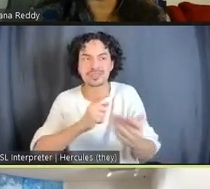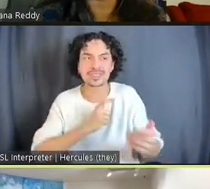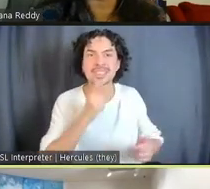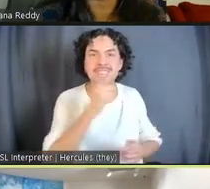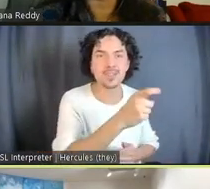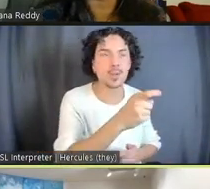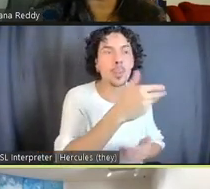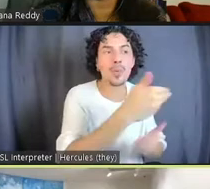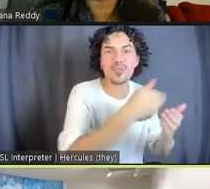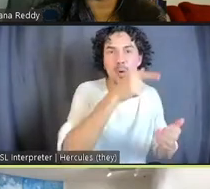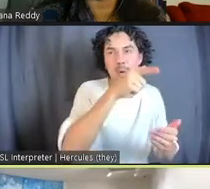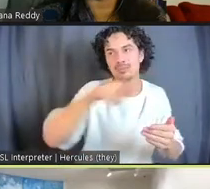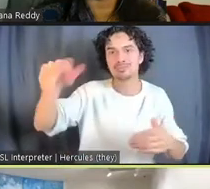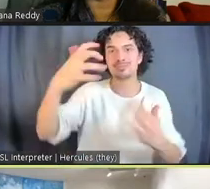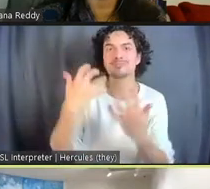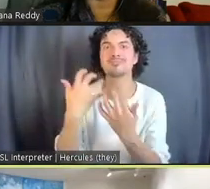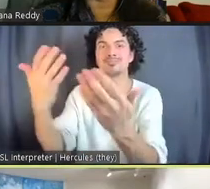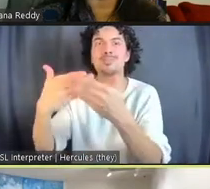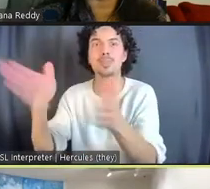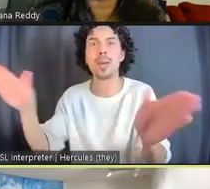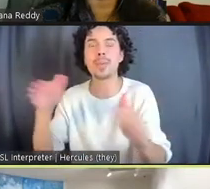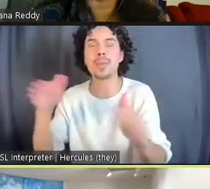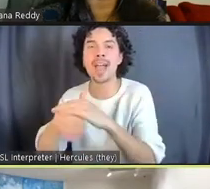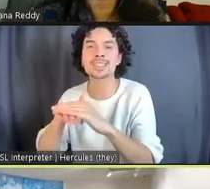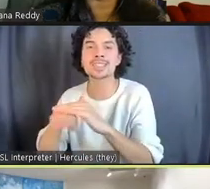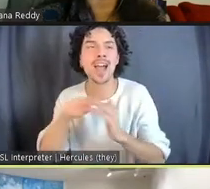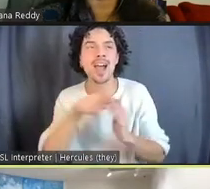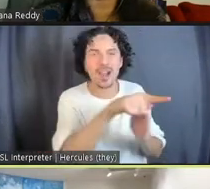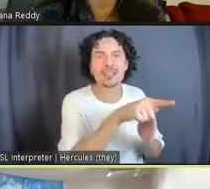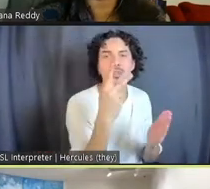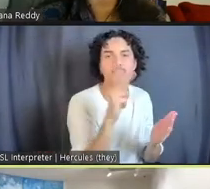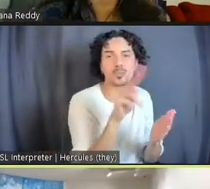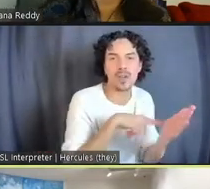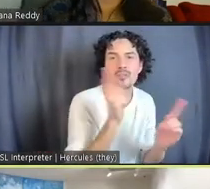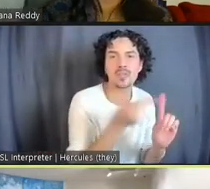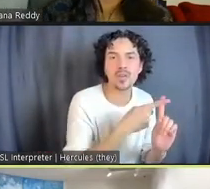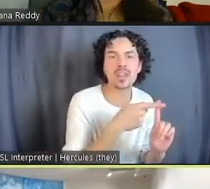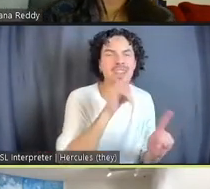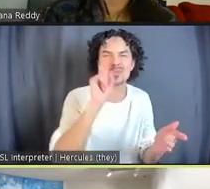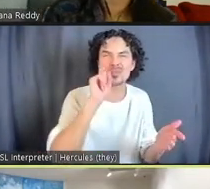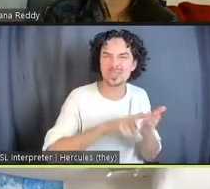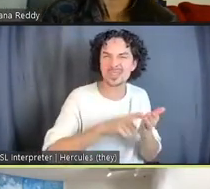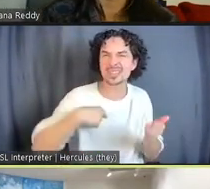And that, for me, that was all the kind of recognition that I needed, is that my